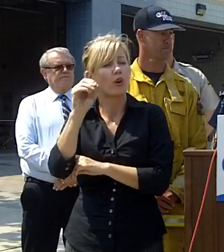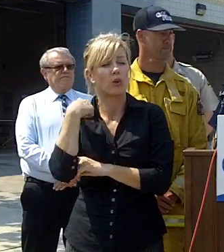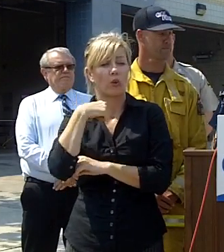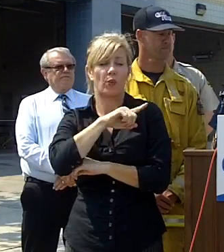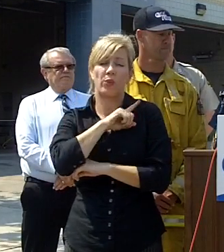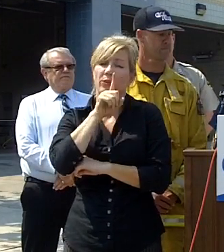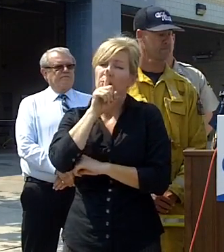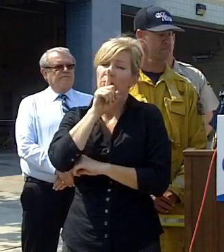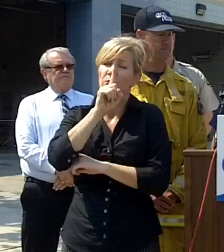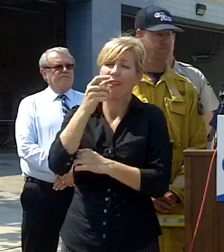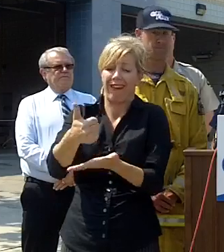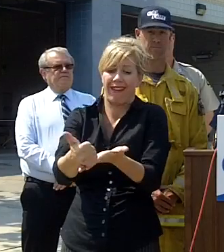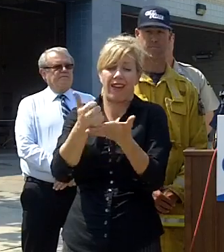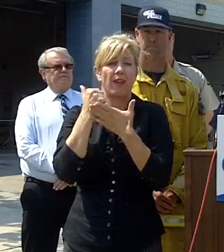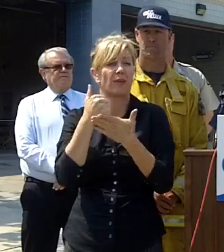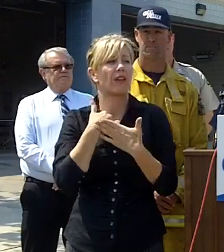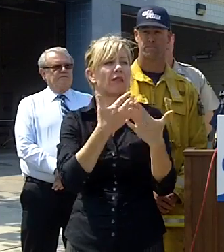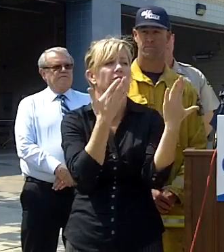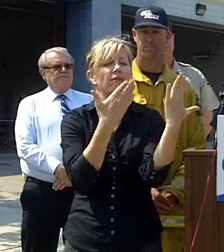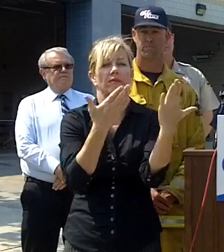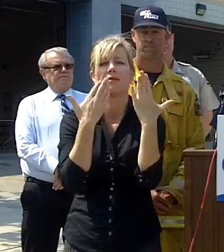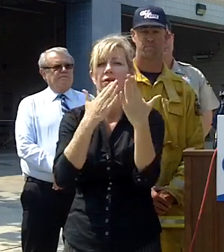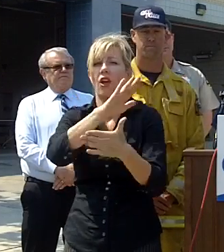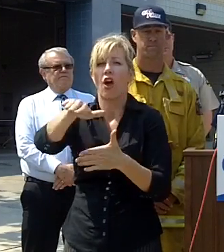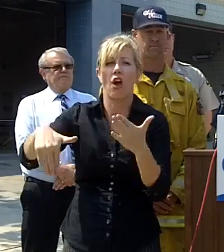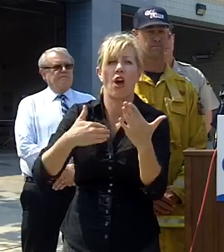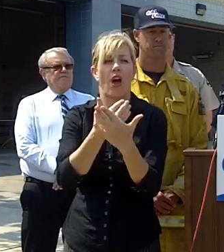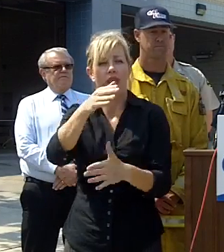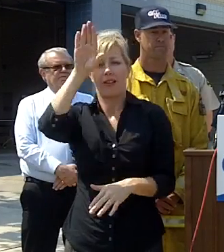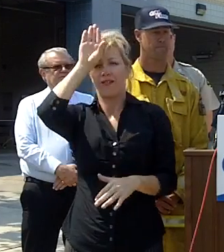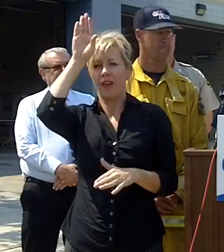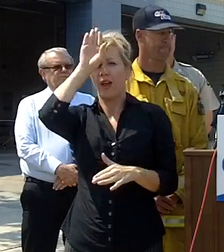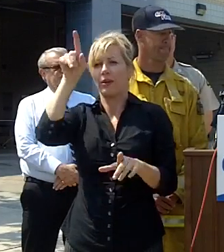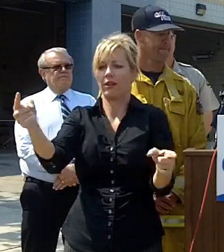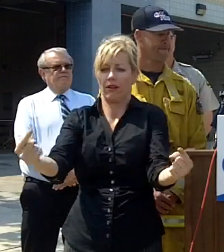and I can't tell you how much I appreciate all of their efforts the firefighters have